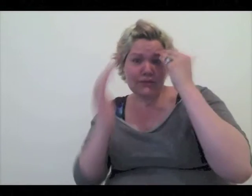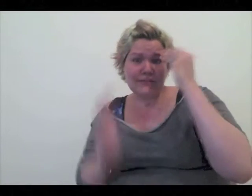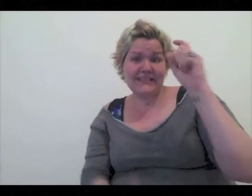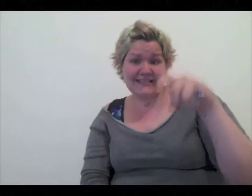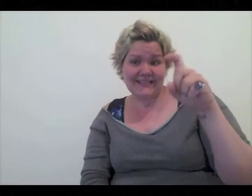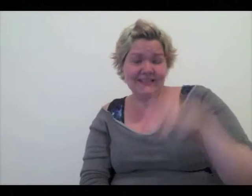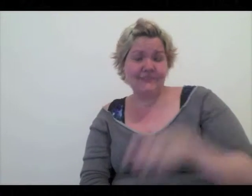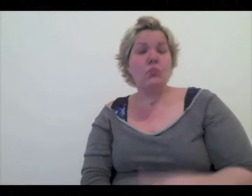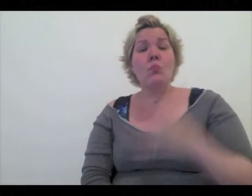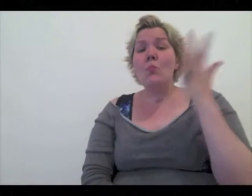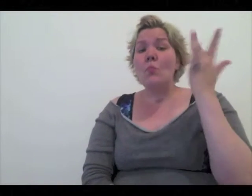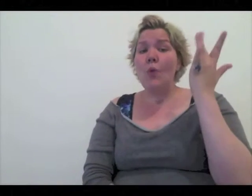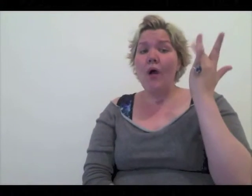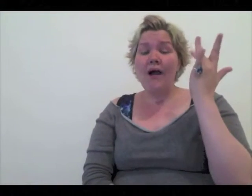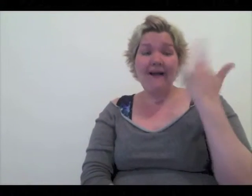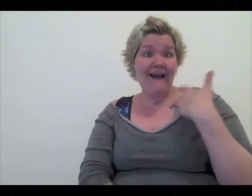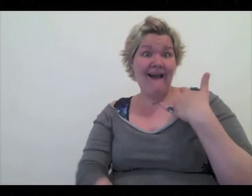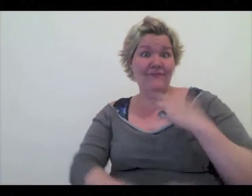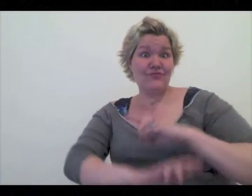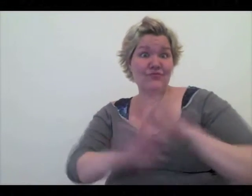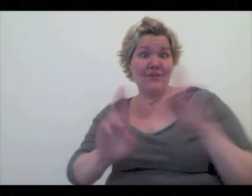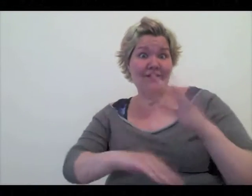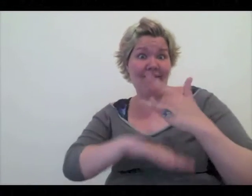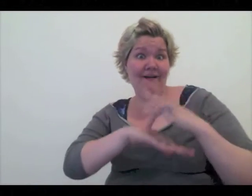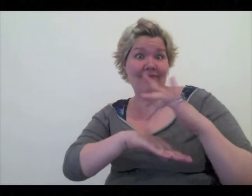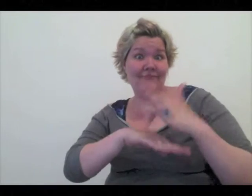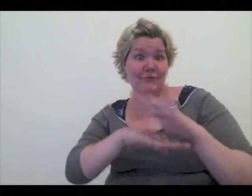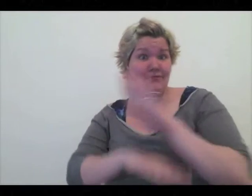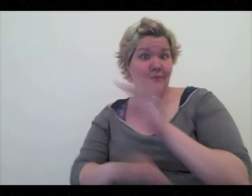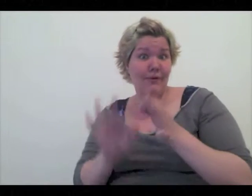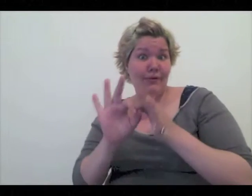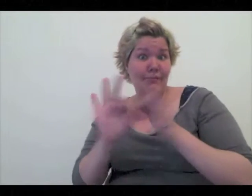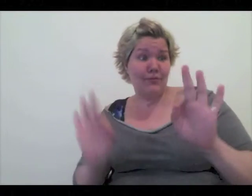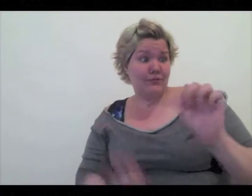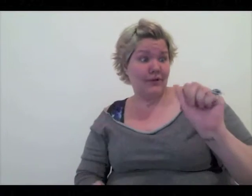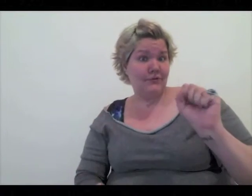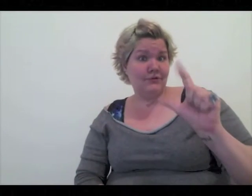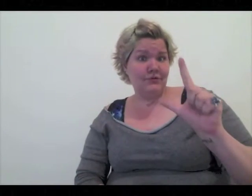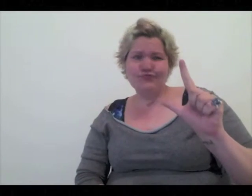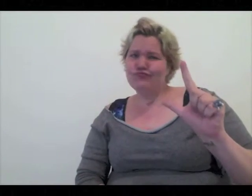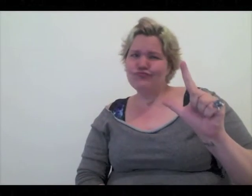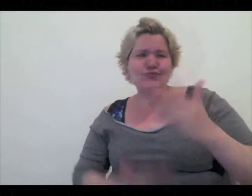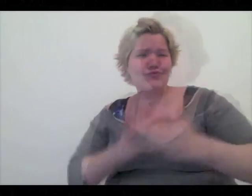that they need because it is not available in their language – American Sign Language.